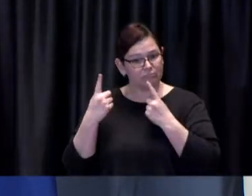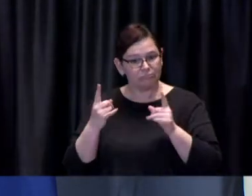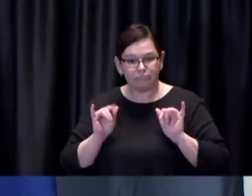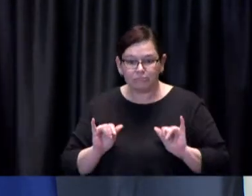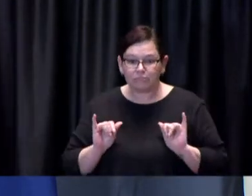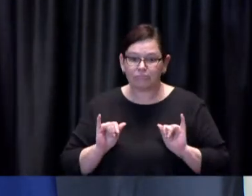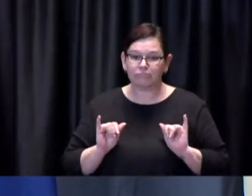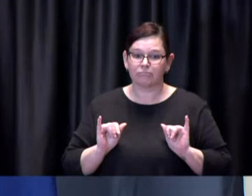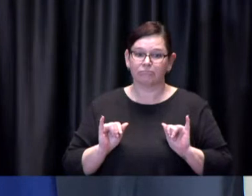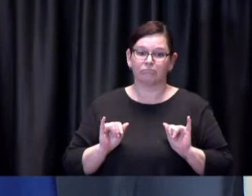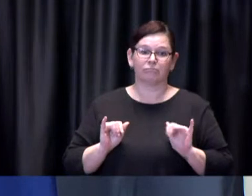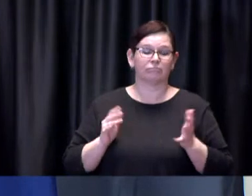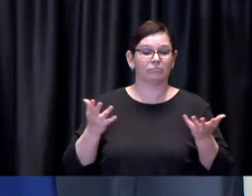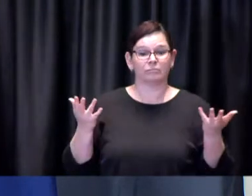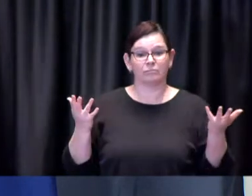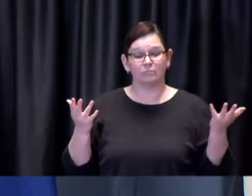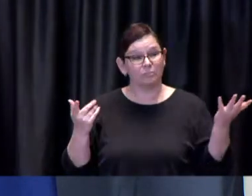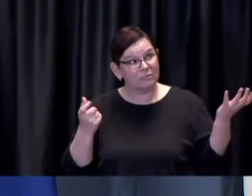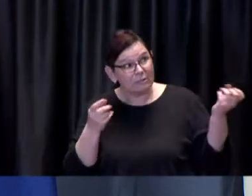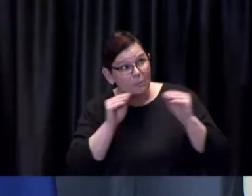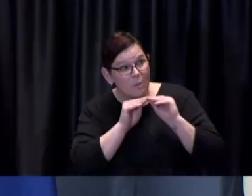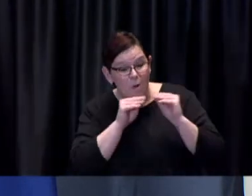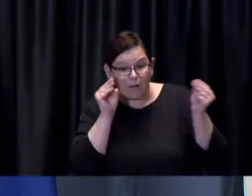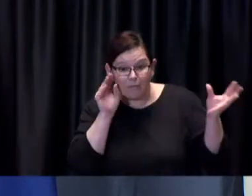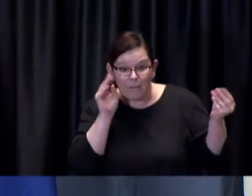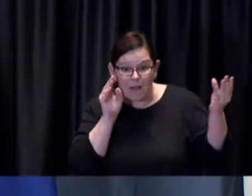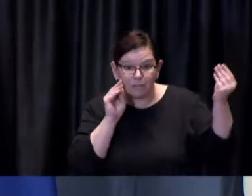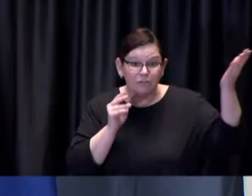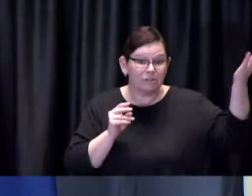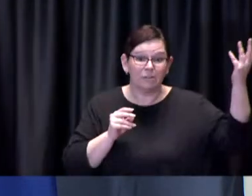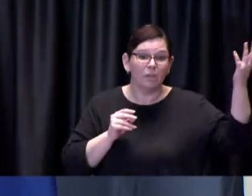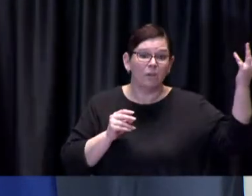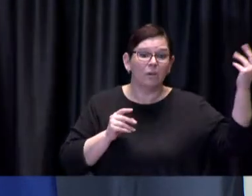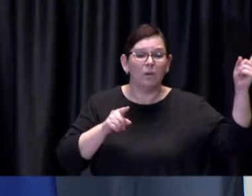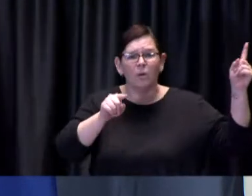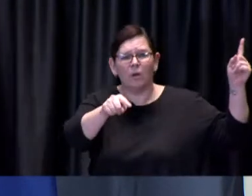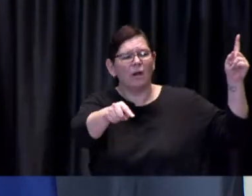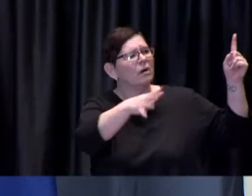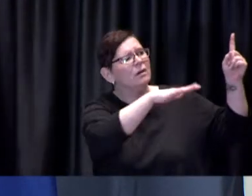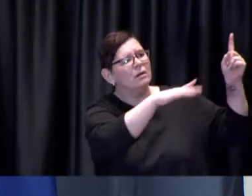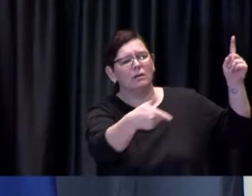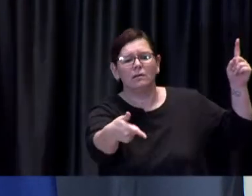coming our way 10 days from now because I think we're fairly certain of what's coming in the next